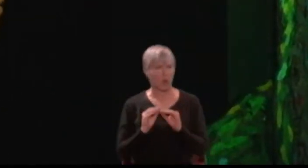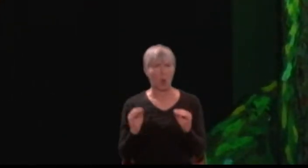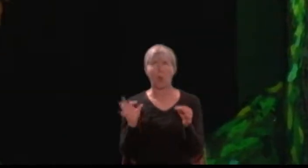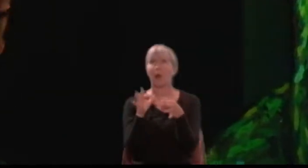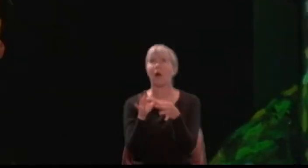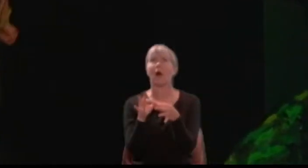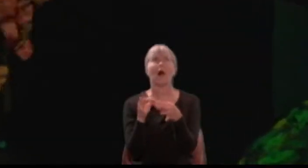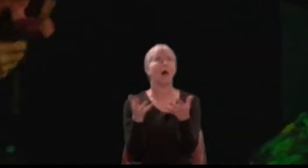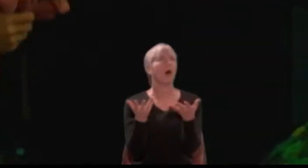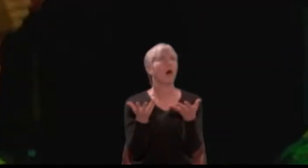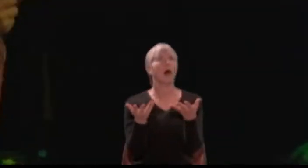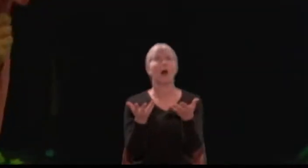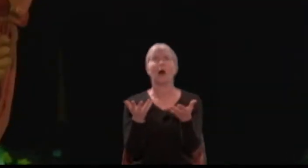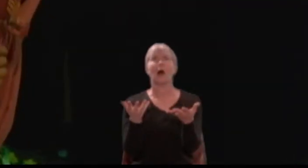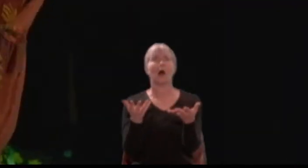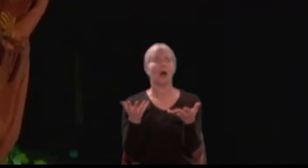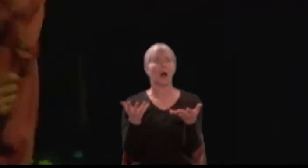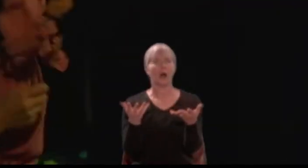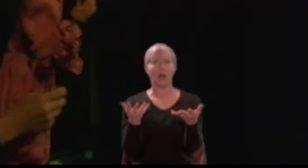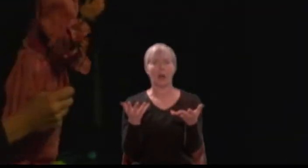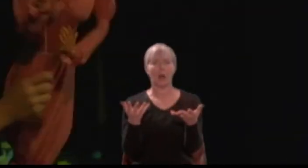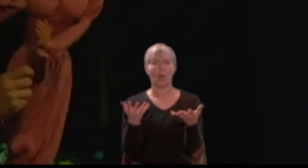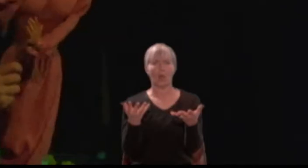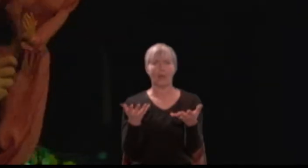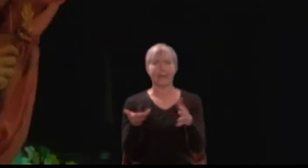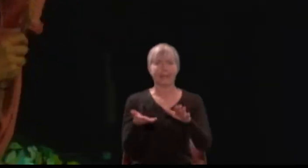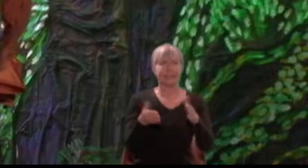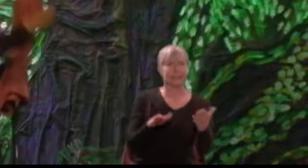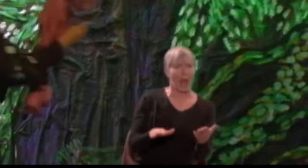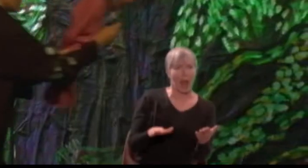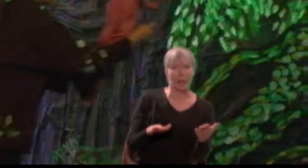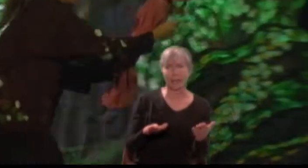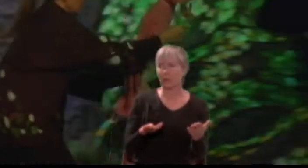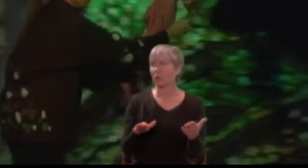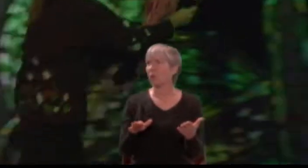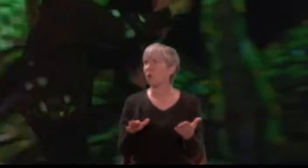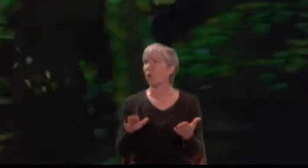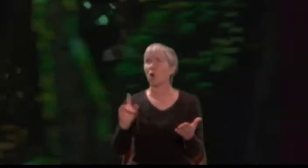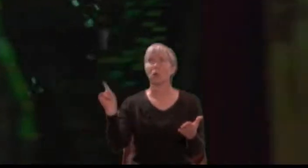Then I perceive you are not nigh either death or you I'll find immediately.